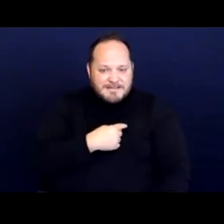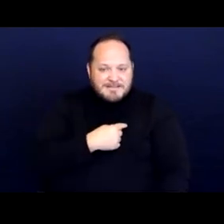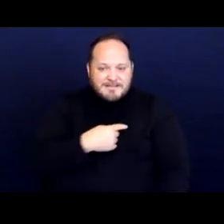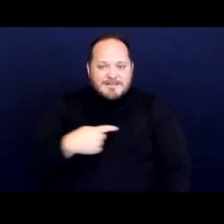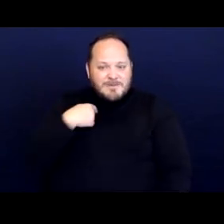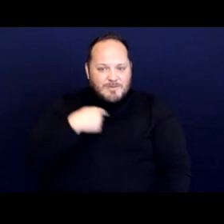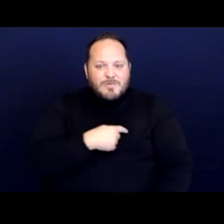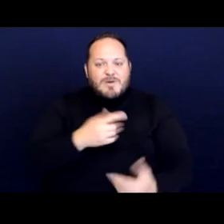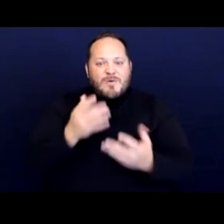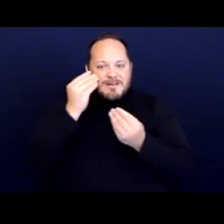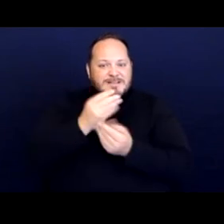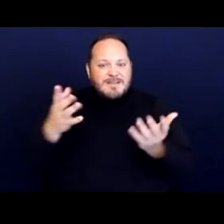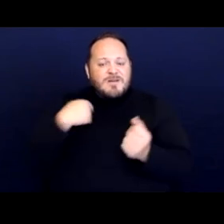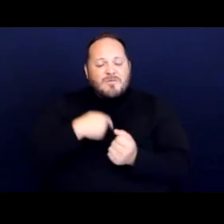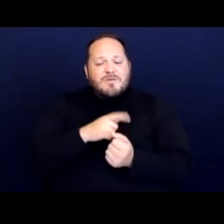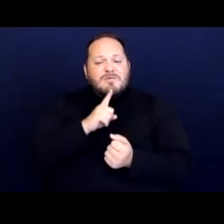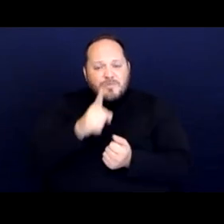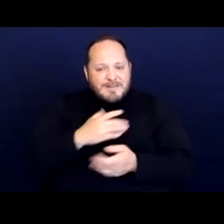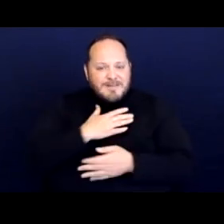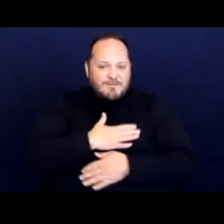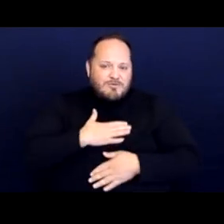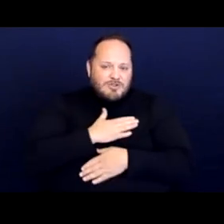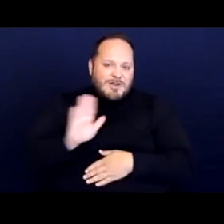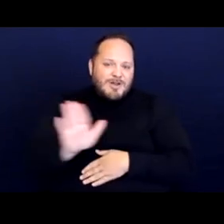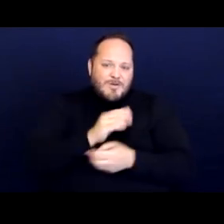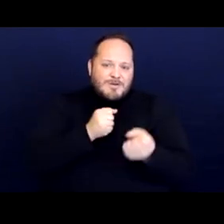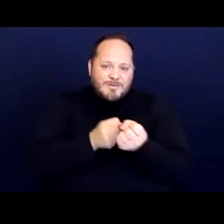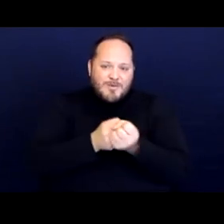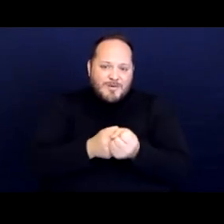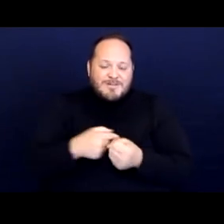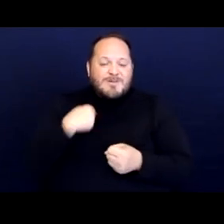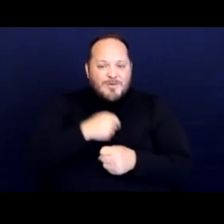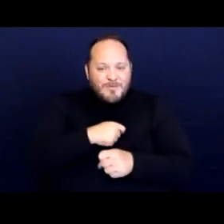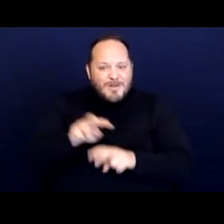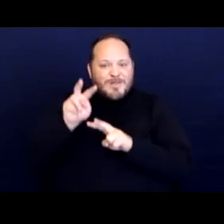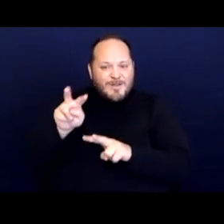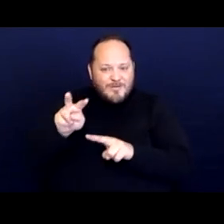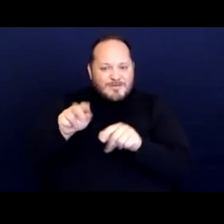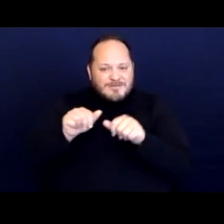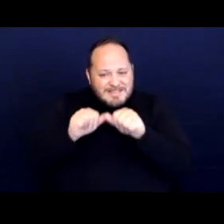that we really appreciate your support. And we look forward to continuing to provide these types